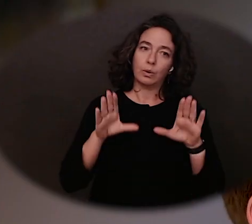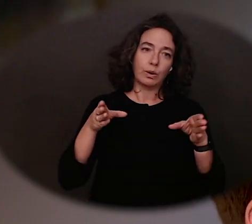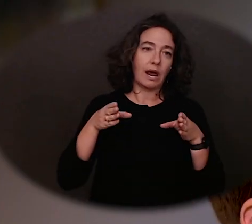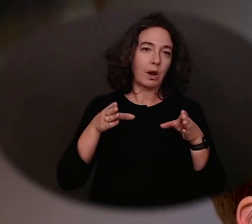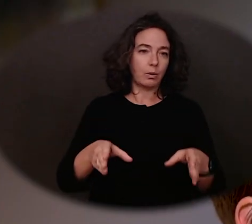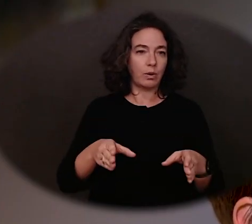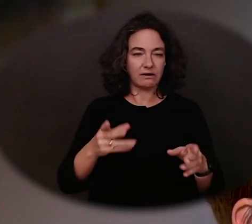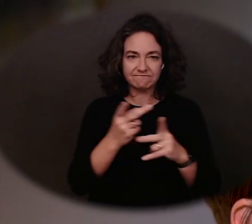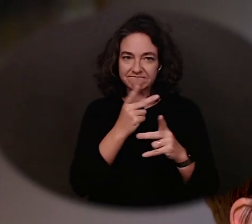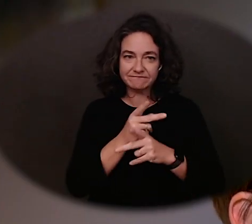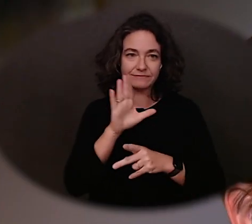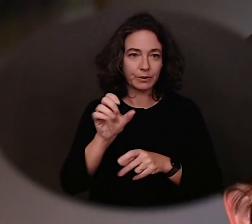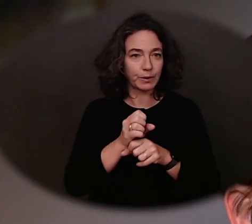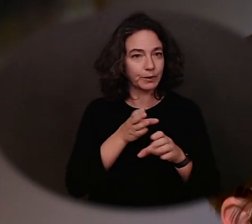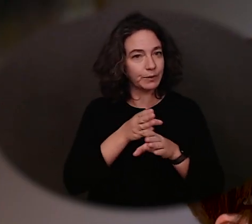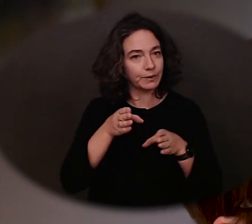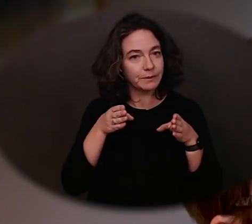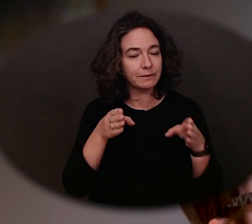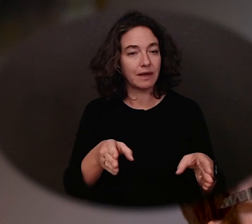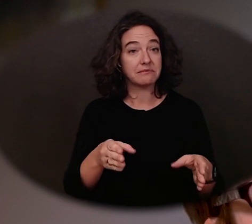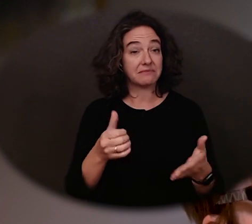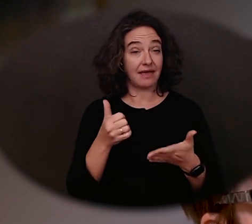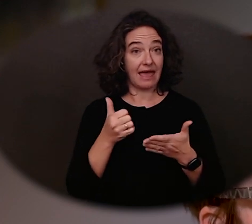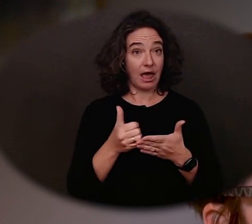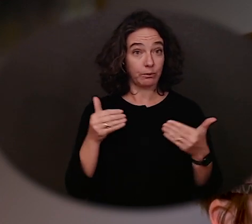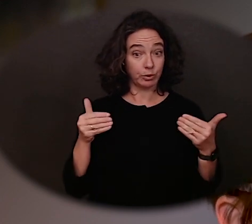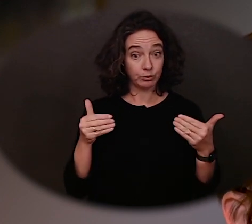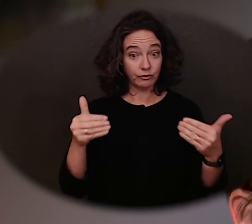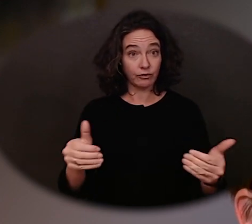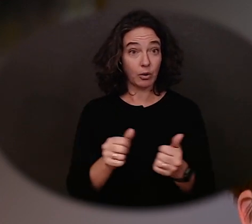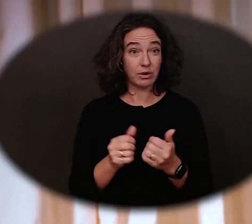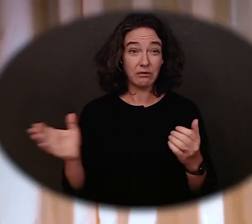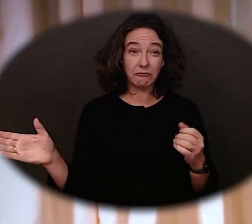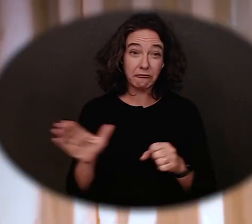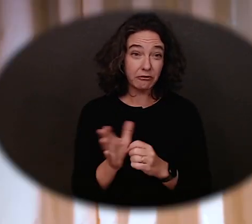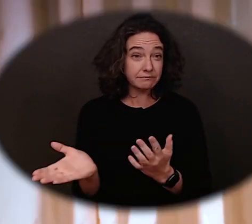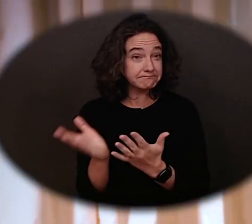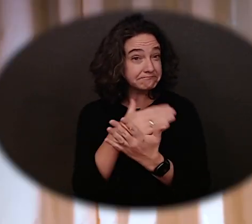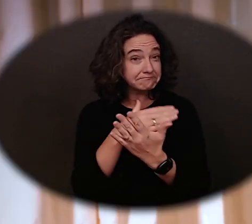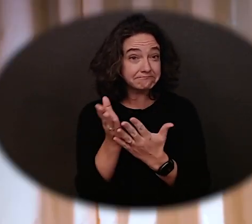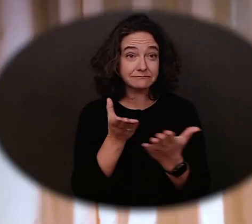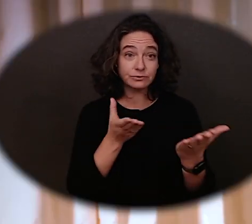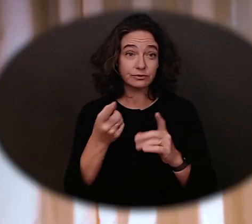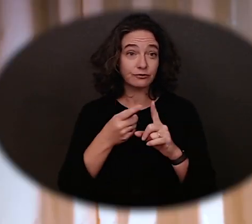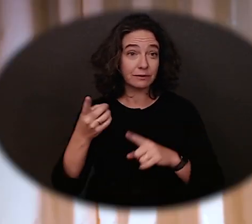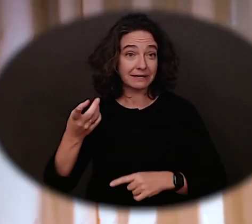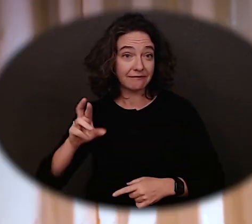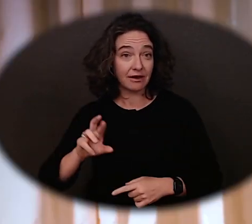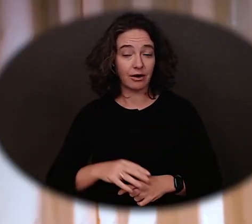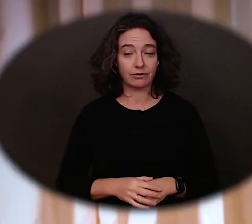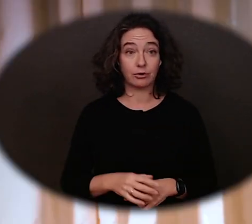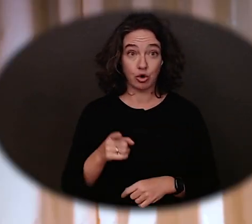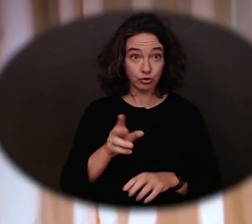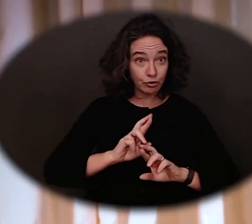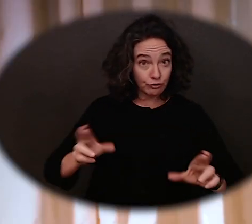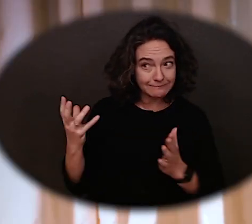and prepare you to move forward with the full scope of services from DVR. Once you're ready for the full scope of services from DVR,